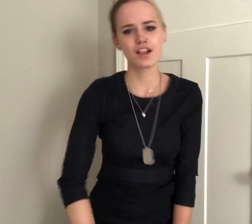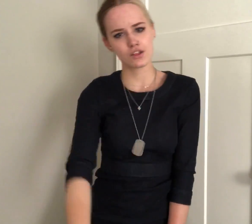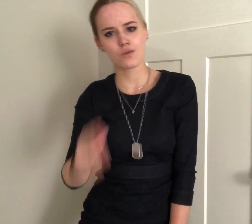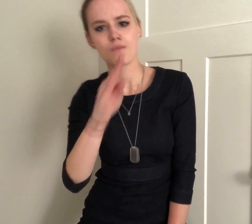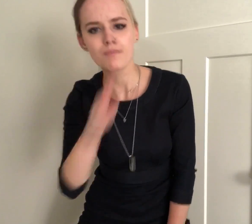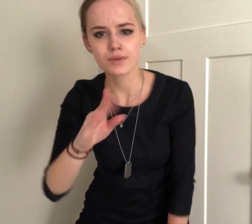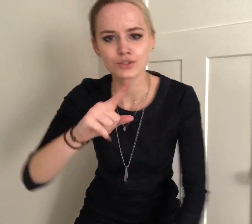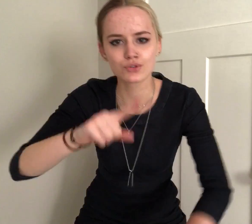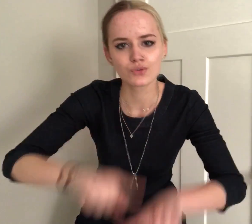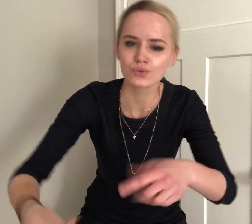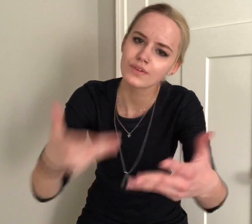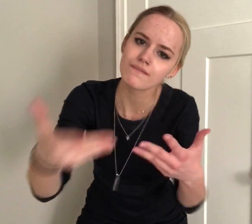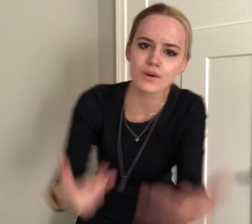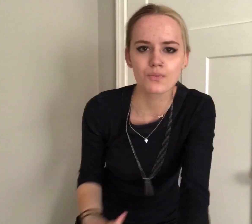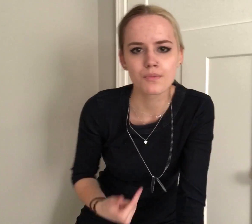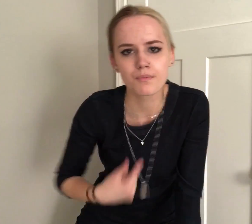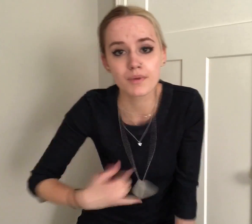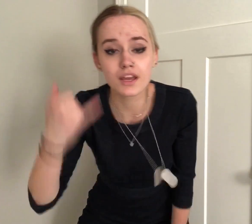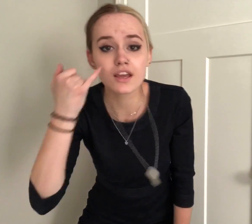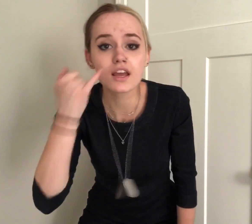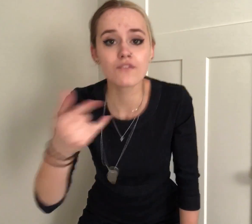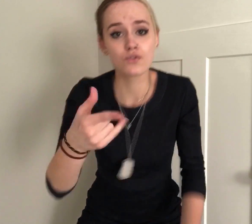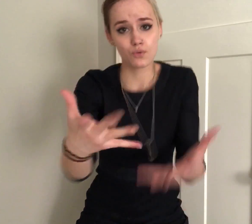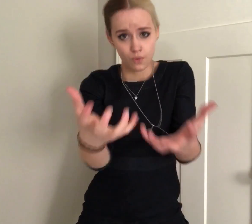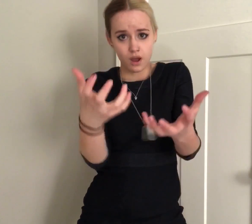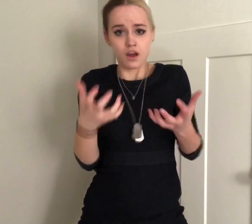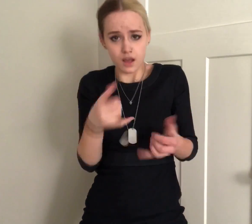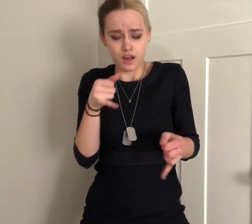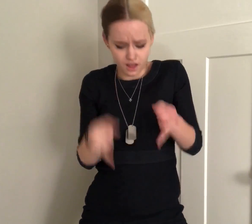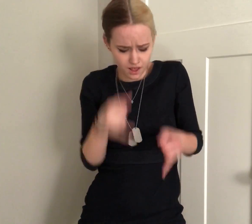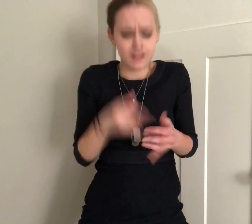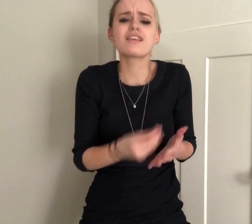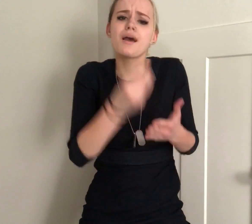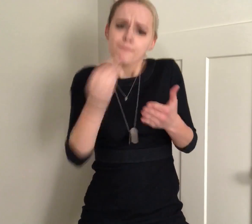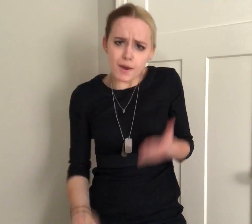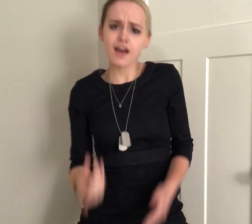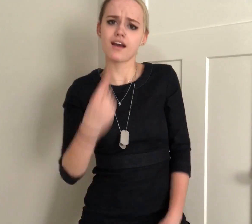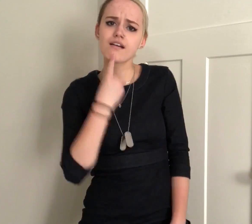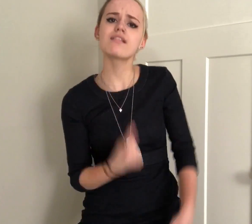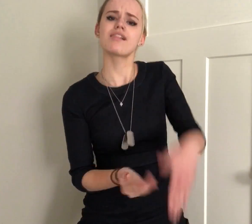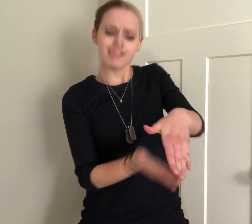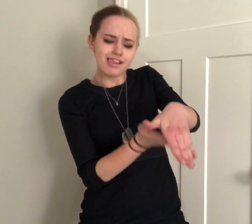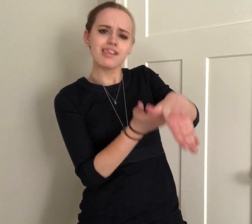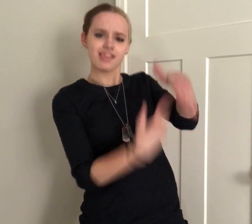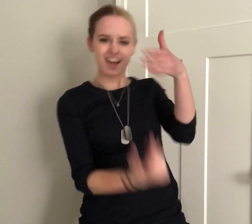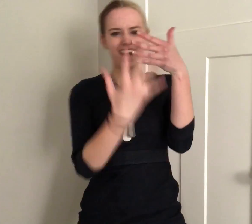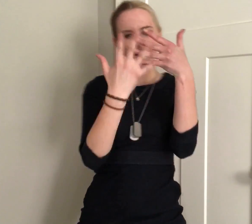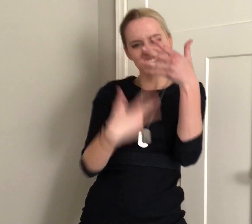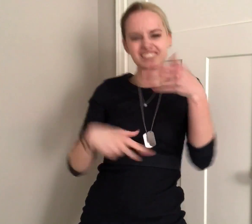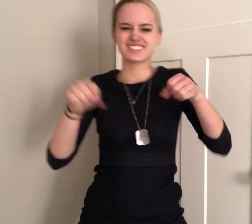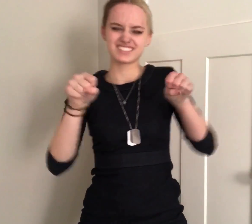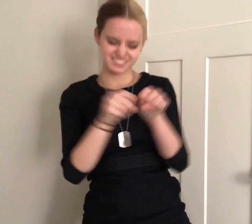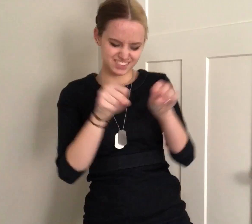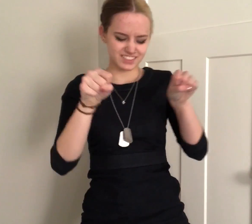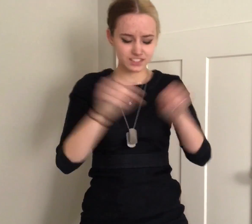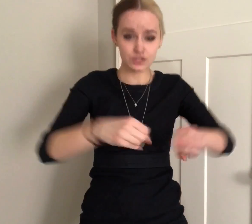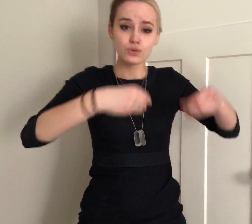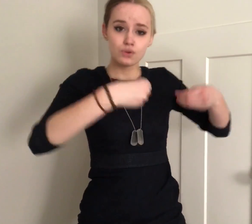Said little bitch, you can't fuck with me If you wanted to These expensive, these is red bottoms These is bloody shoes